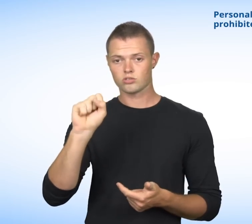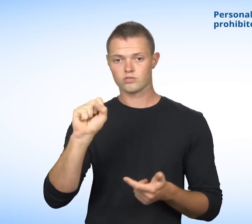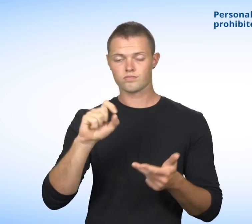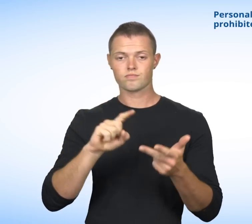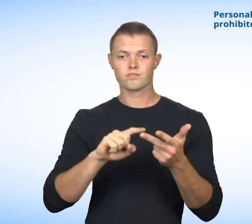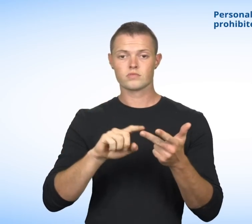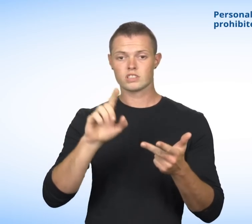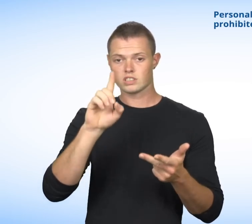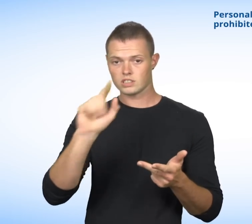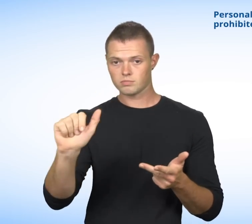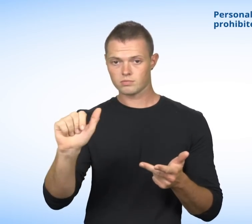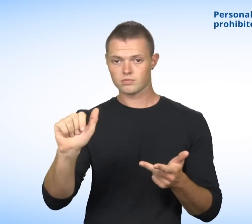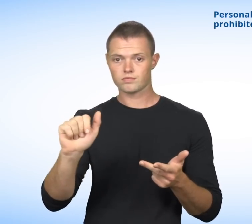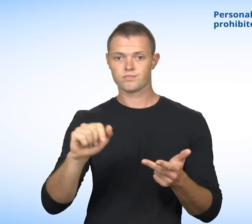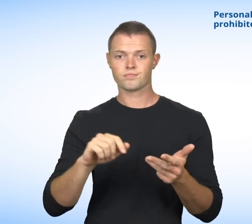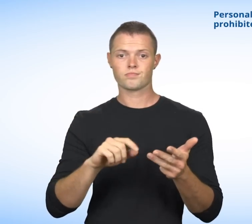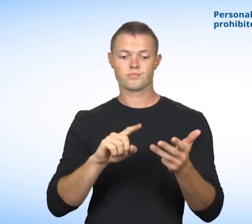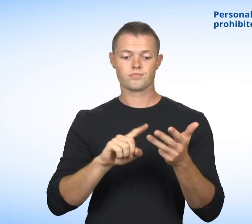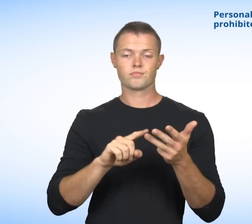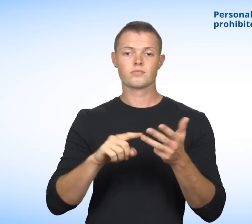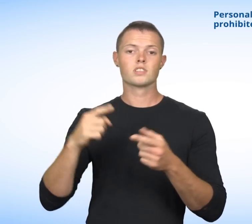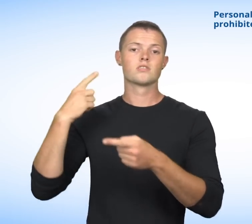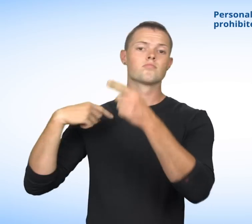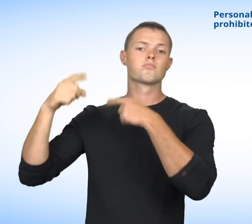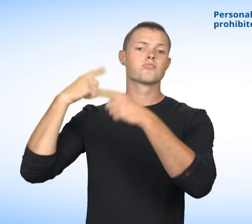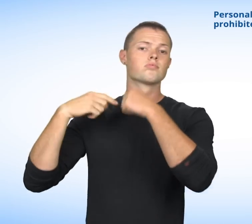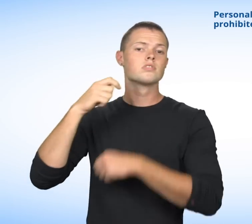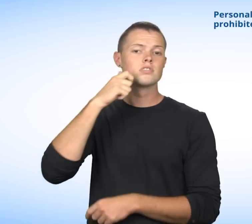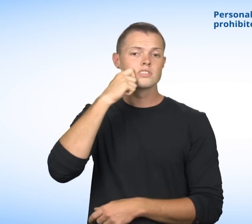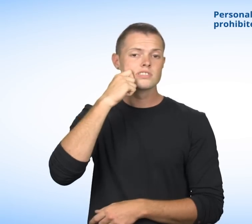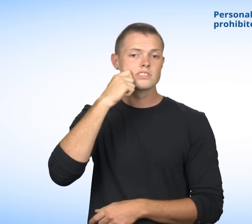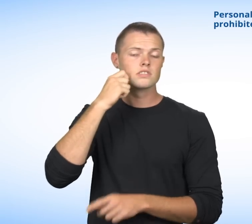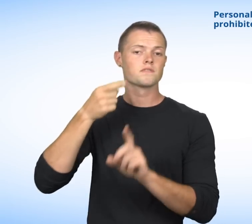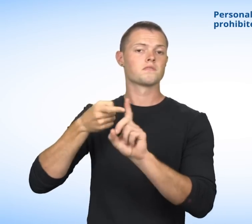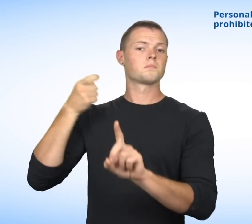Age; Civil status; Disability; Ethnic or national origin;